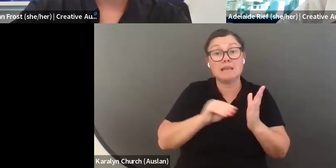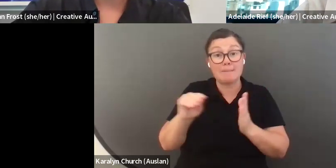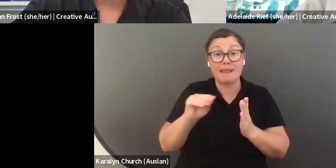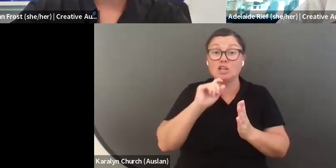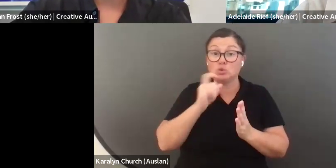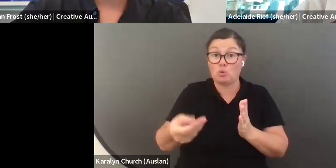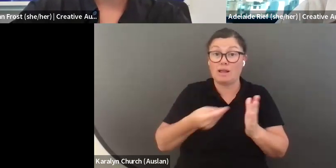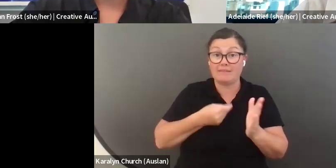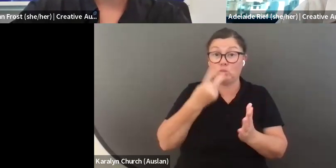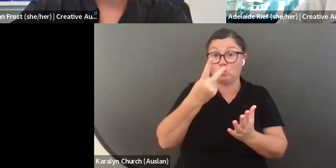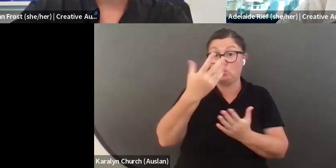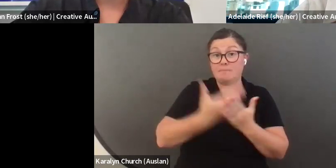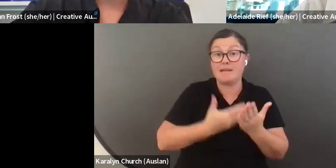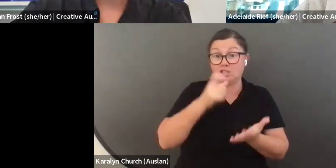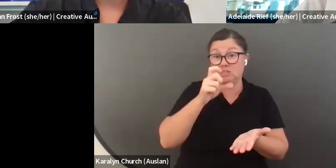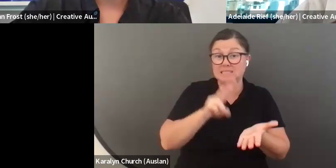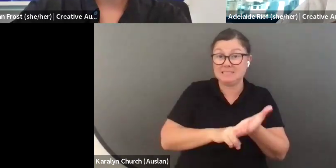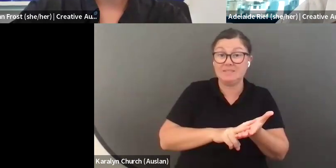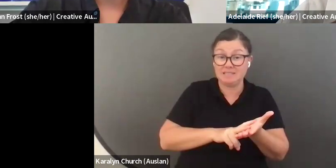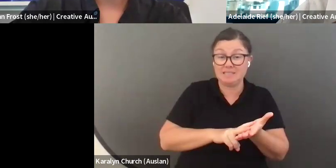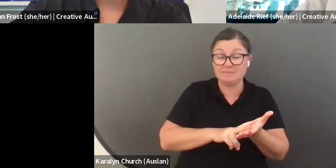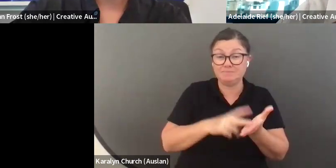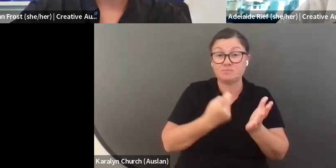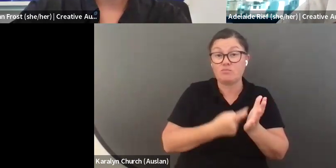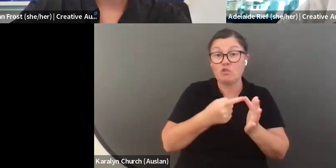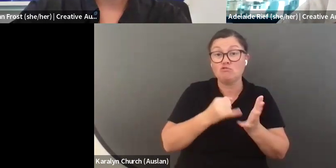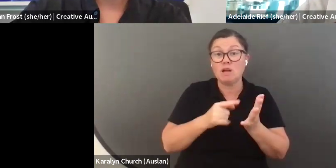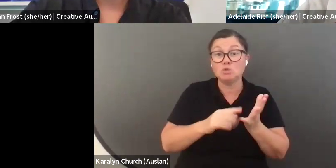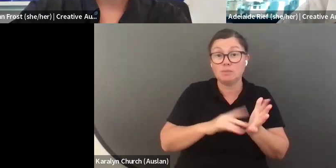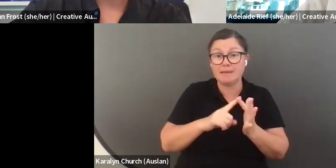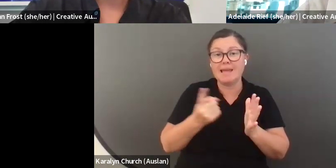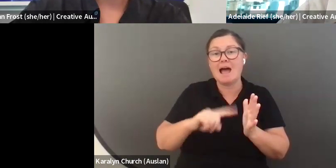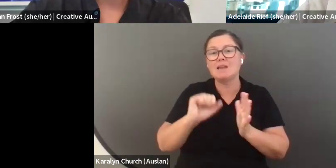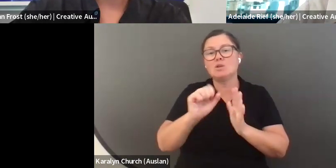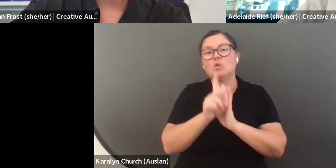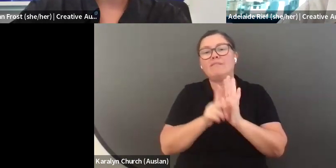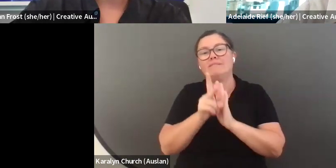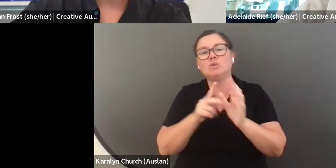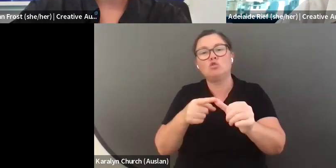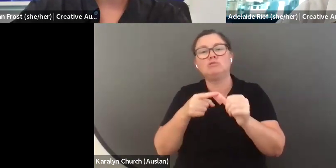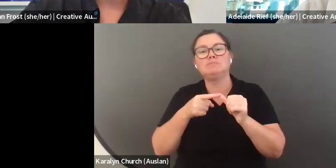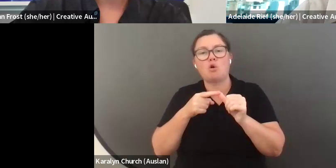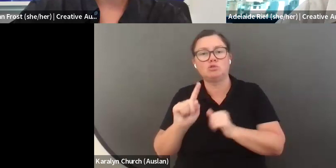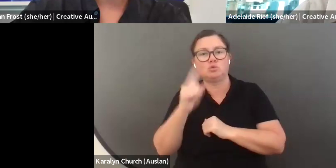your application in alternative formats. Just to reiterate, for support material, the only two things that most applications will